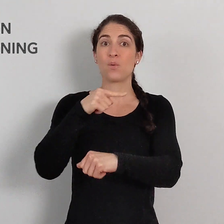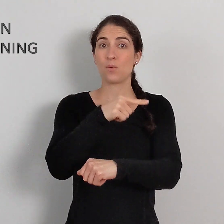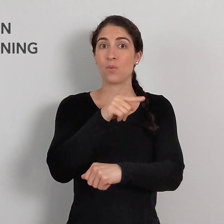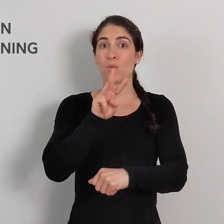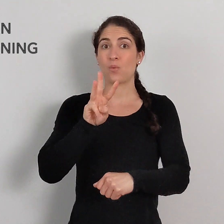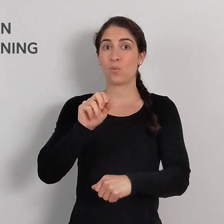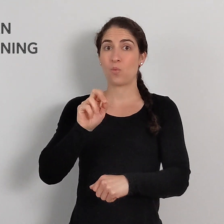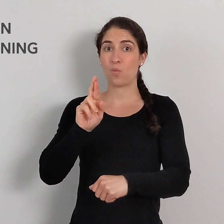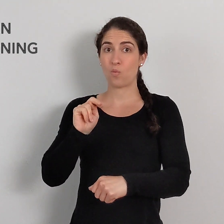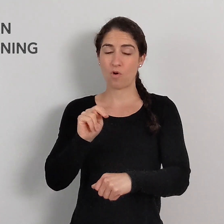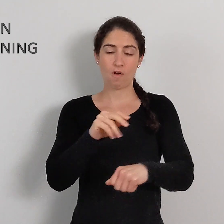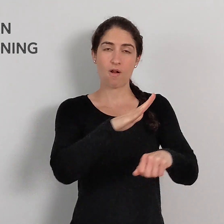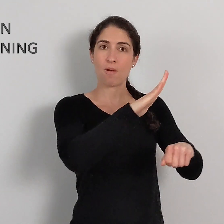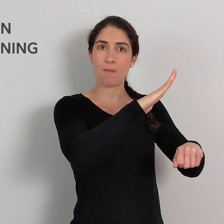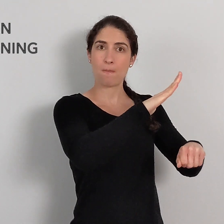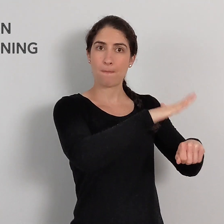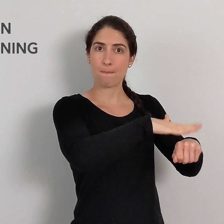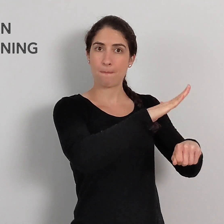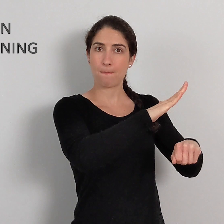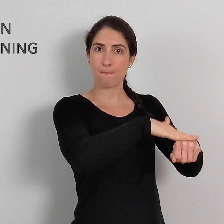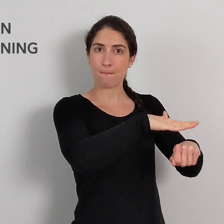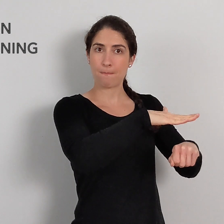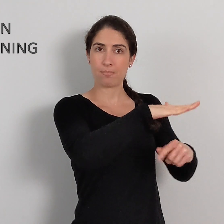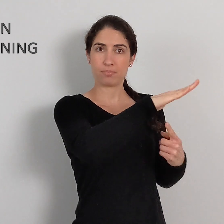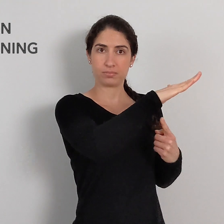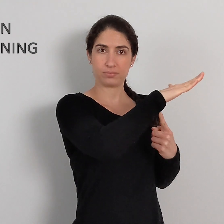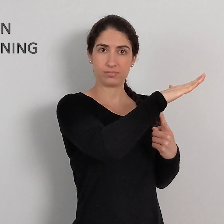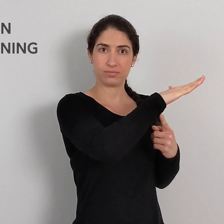For WARN, the hand is straight.